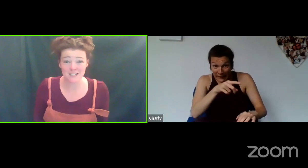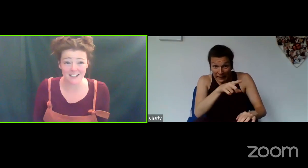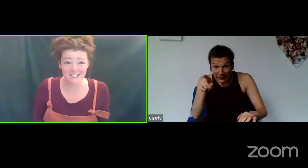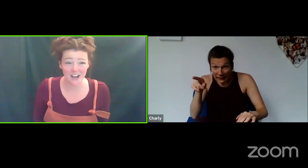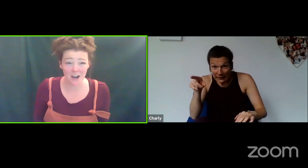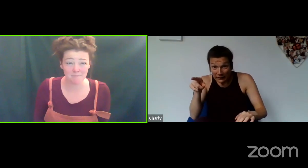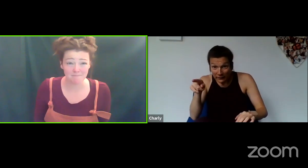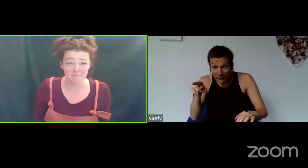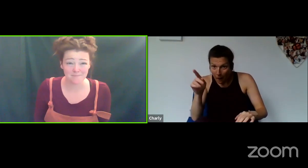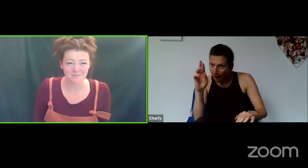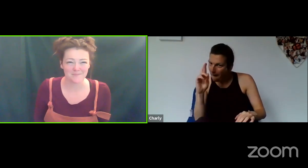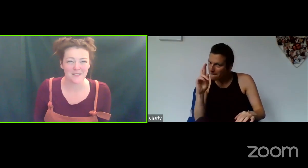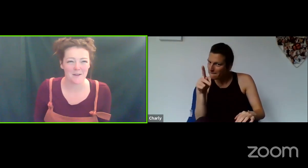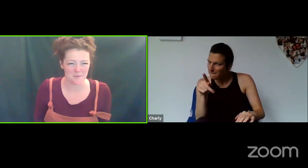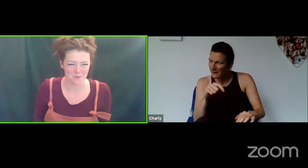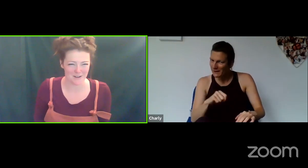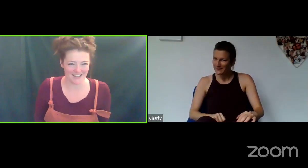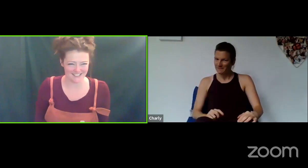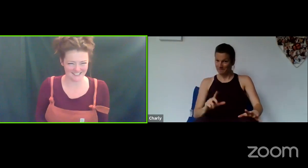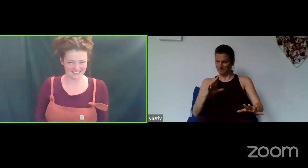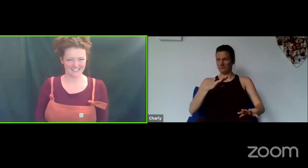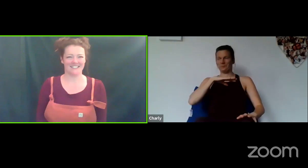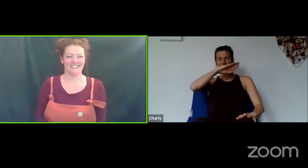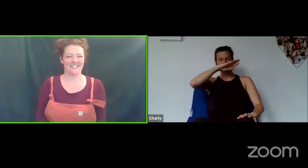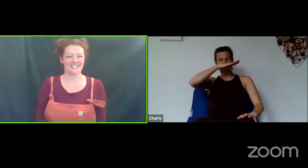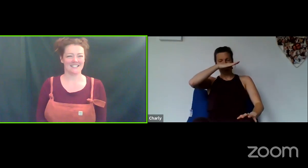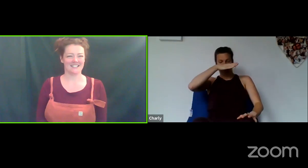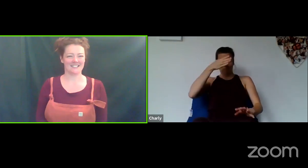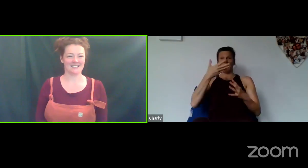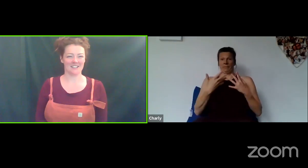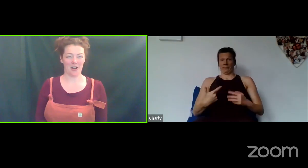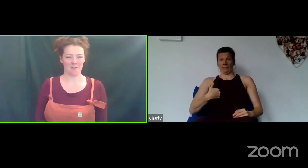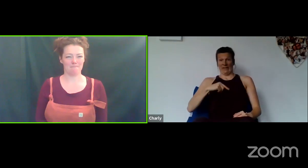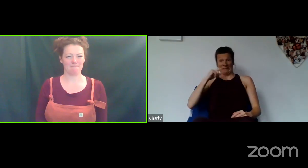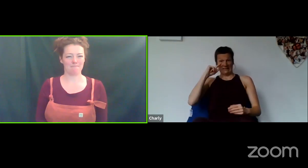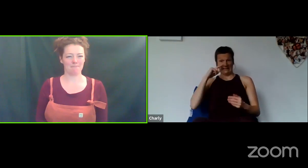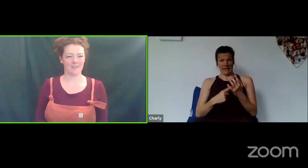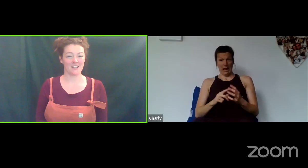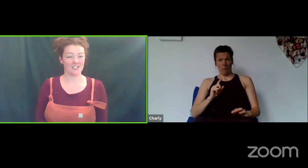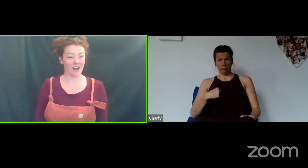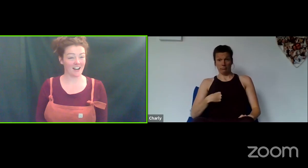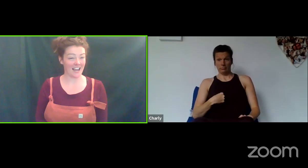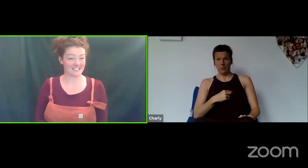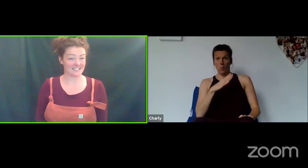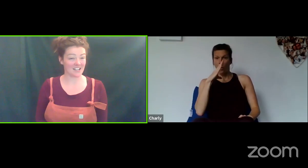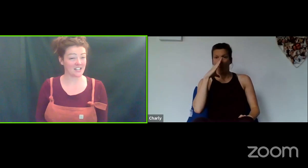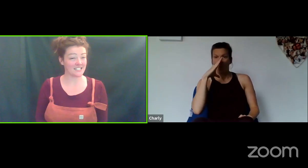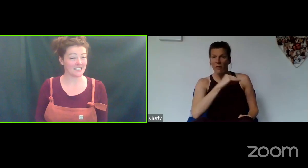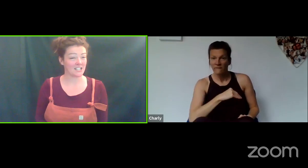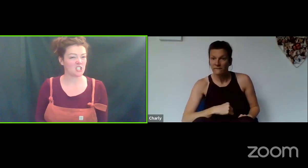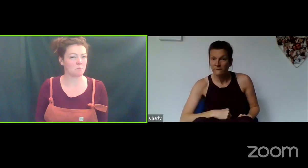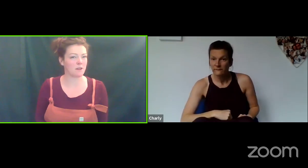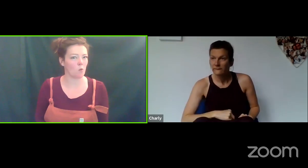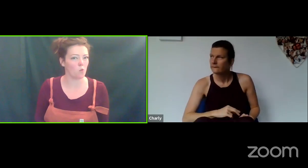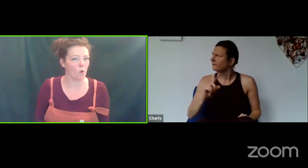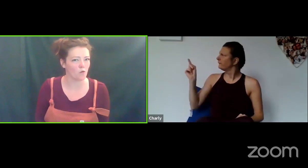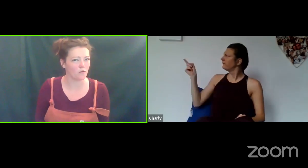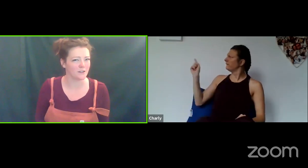decided at home? Brilliant. Right, Charlie has decided to be The Wolf.